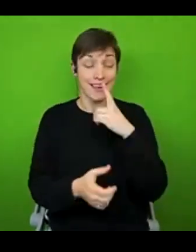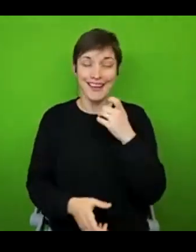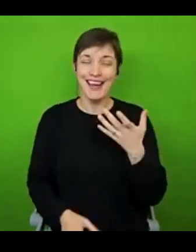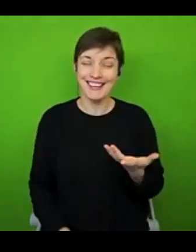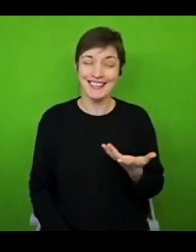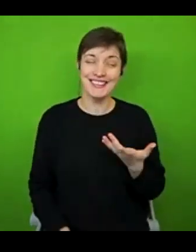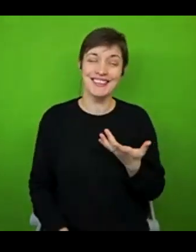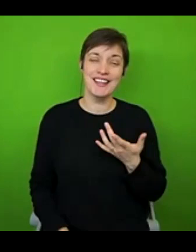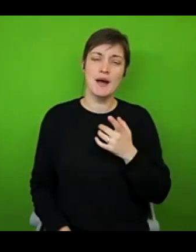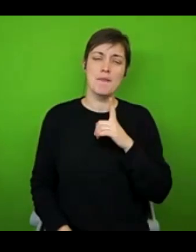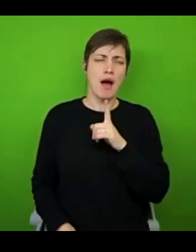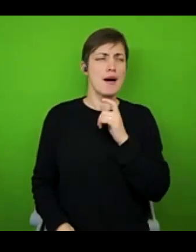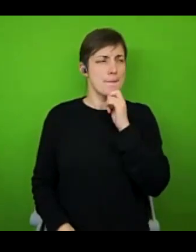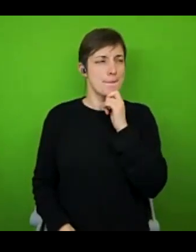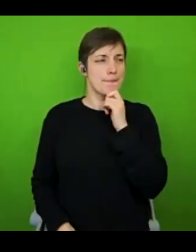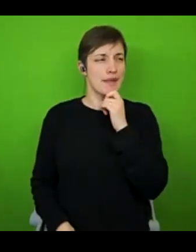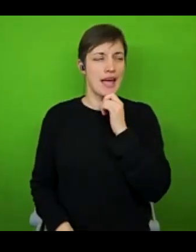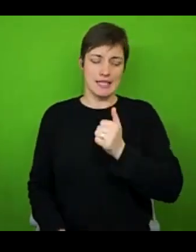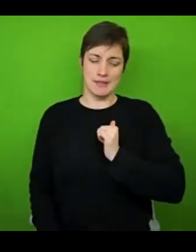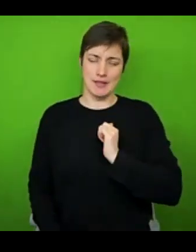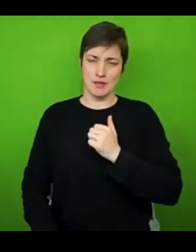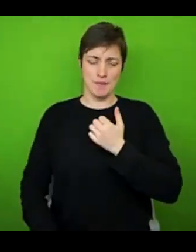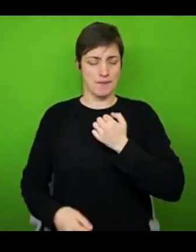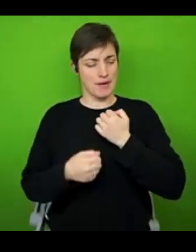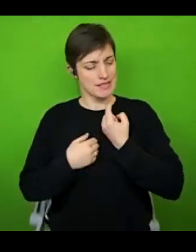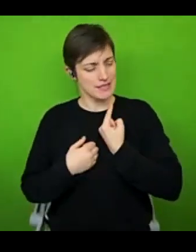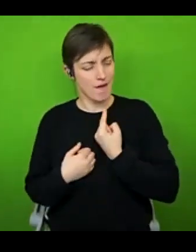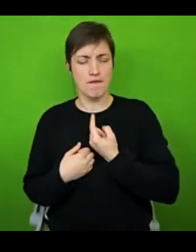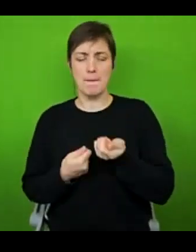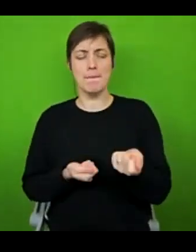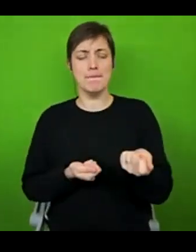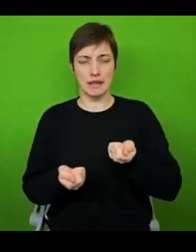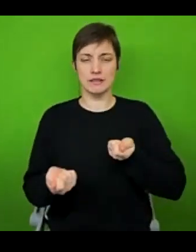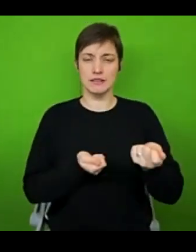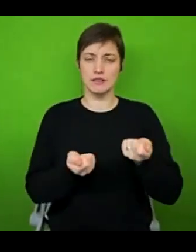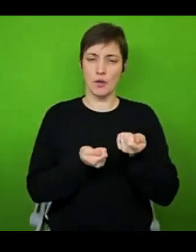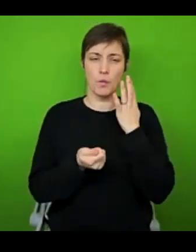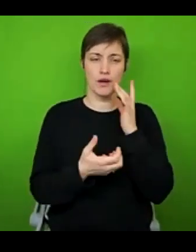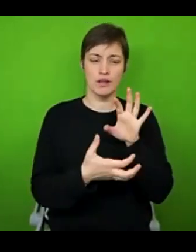that simply managing my expectations when it comes to others has kind of allowed me to take all of that energy